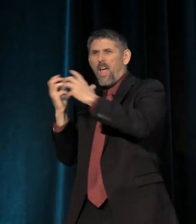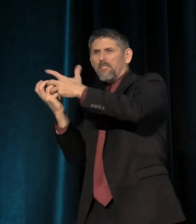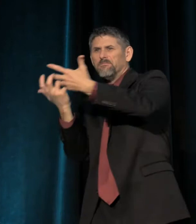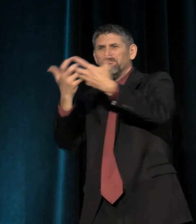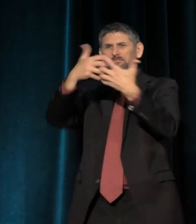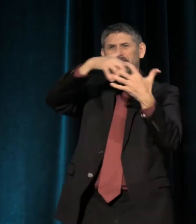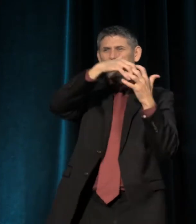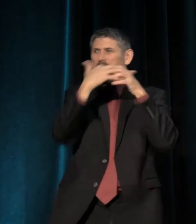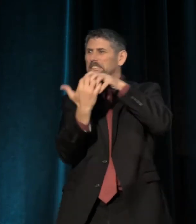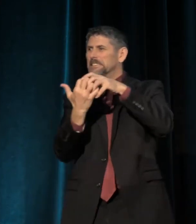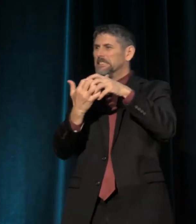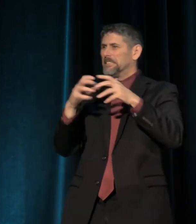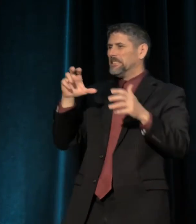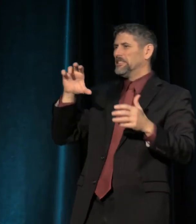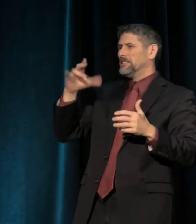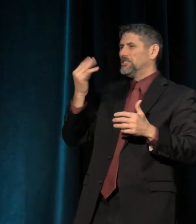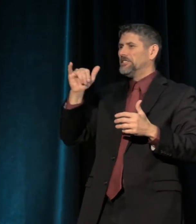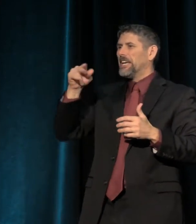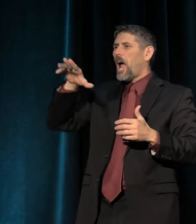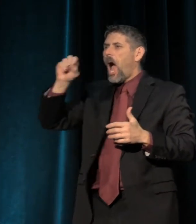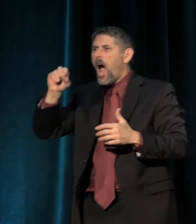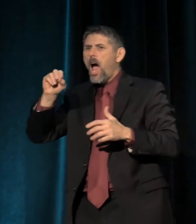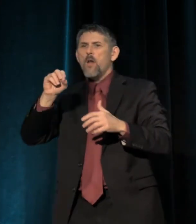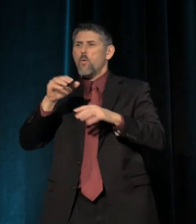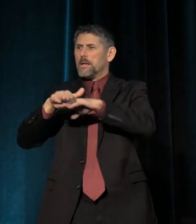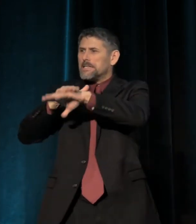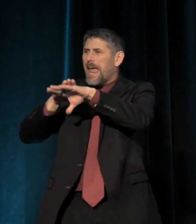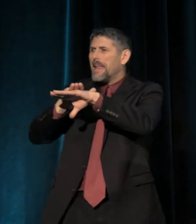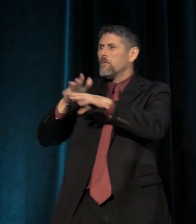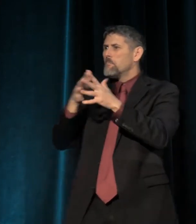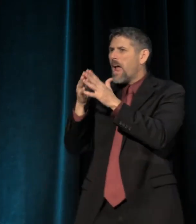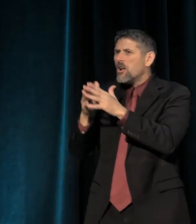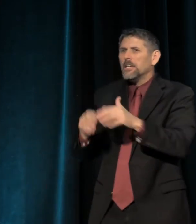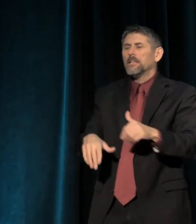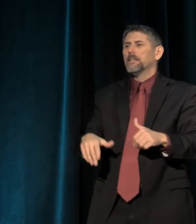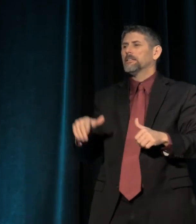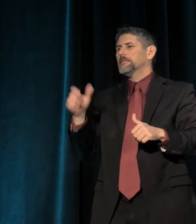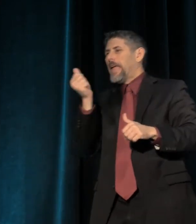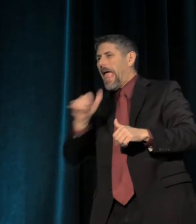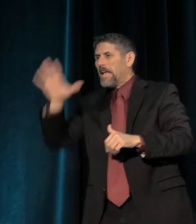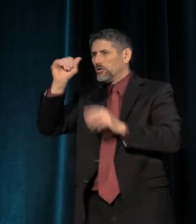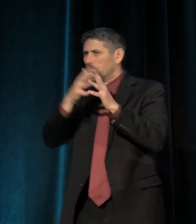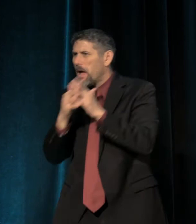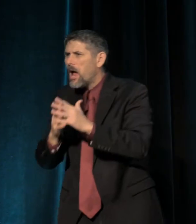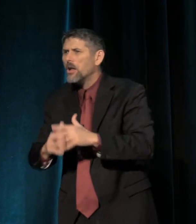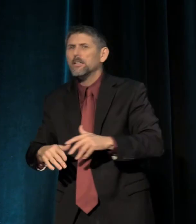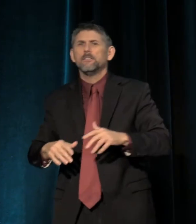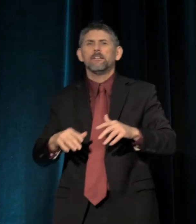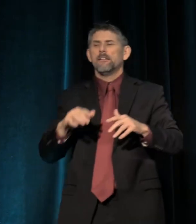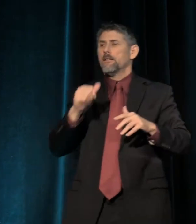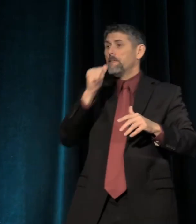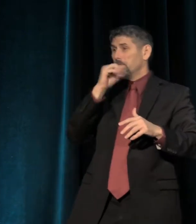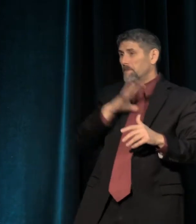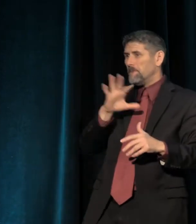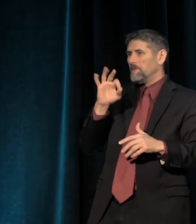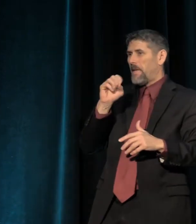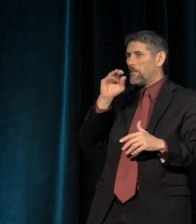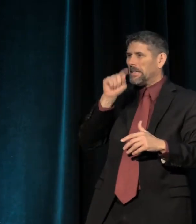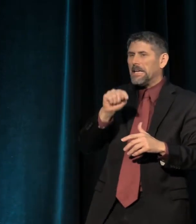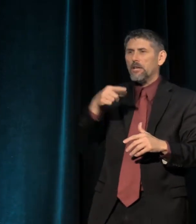Chicano movement, the Native American movement, Asian American movement, feminist movement, queer movement.